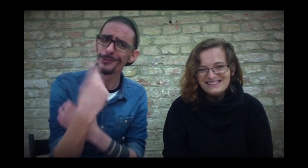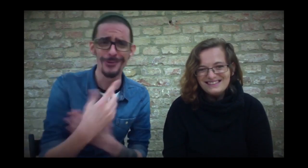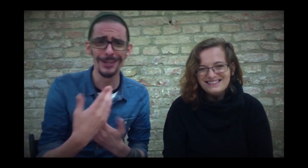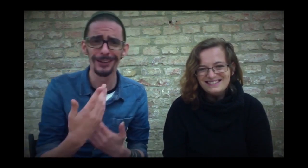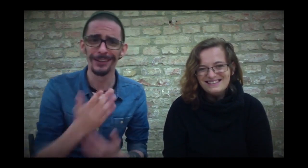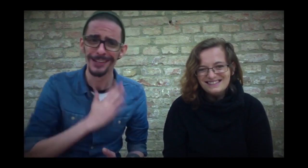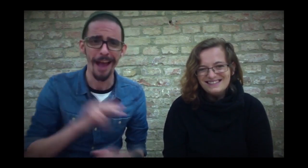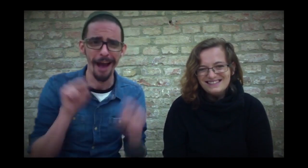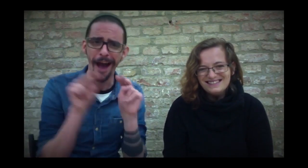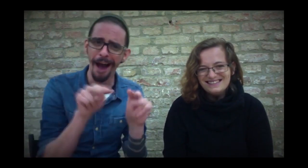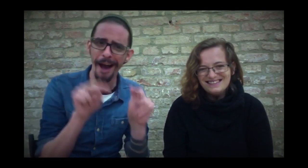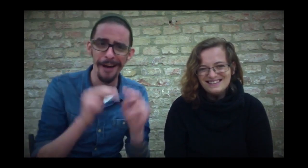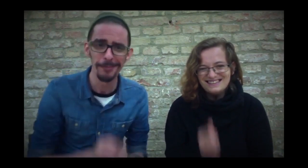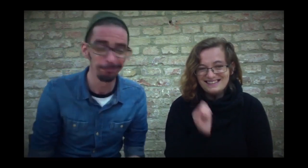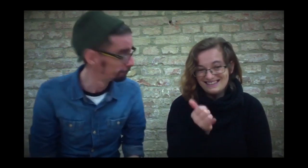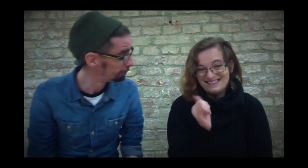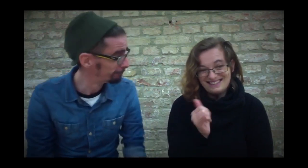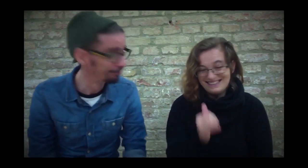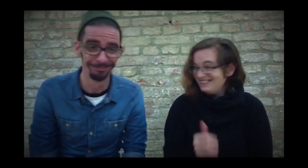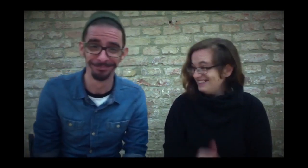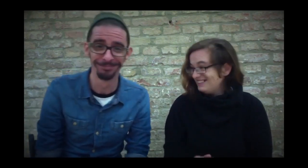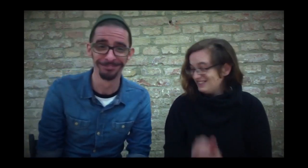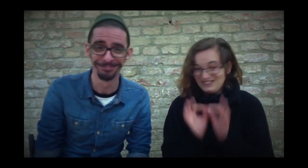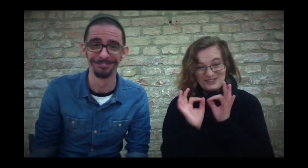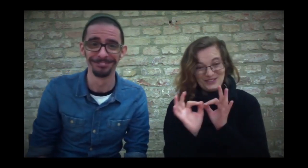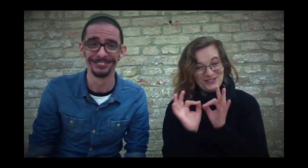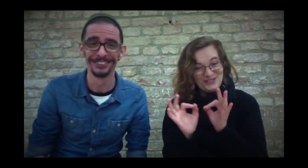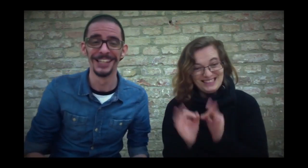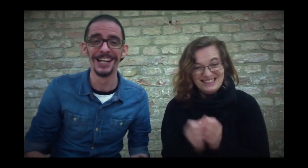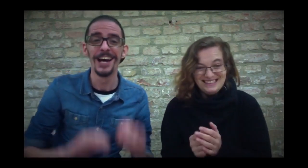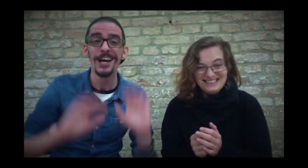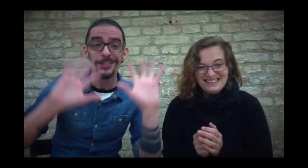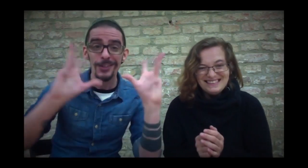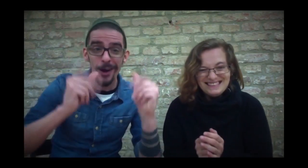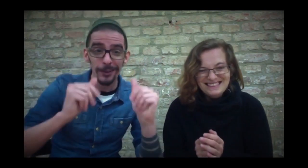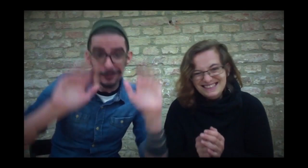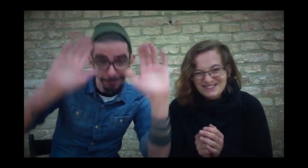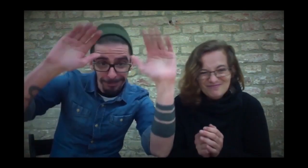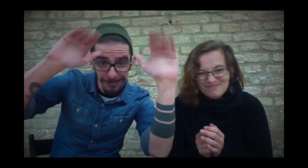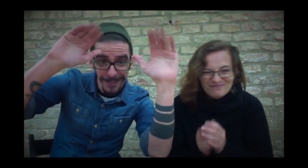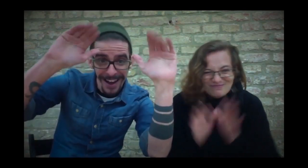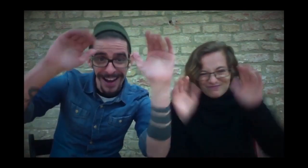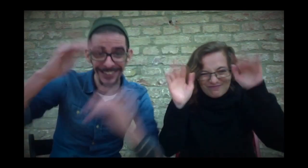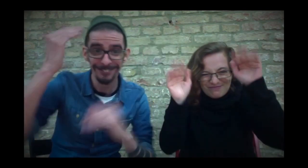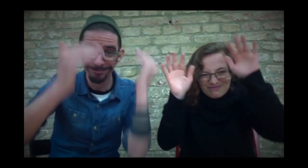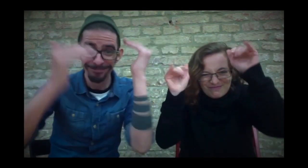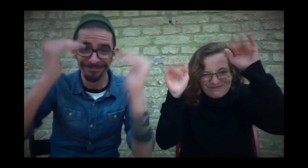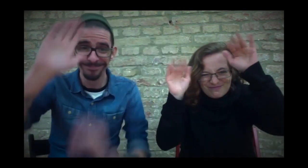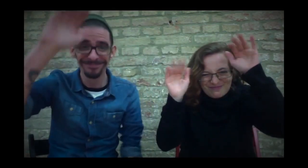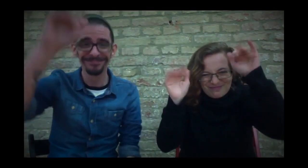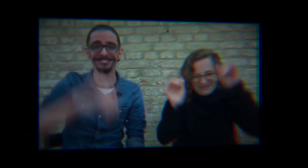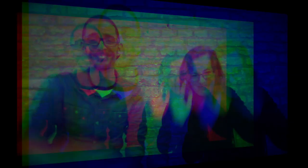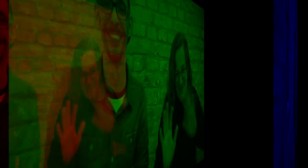Send us the YOUTUBE link and we'll have a look. - Yes, that would be very good. Bye bye. - See you guys! Bye.